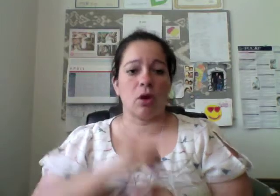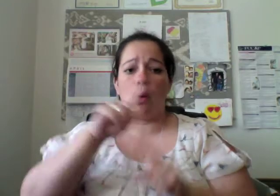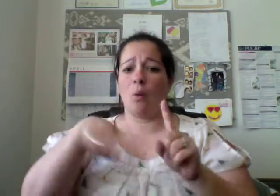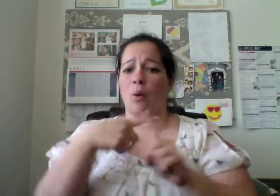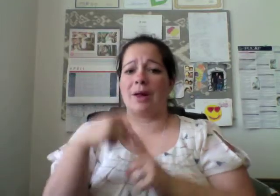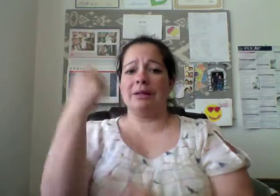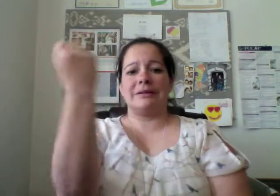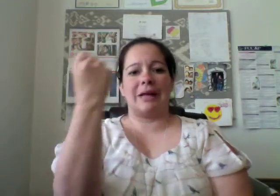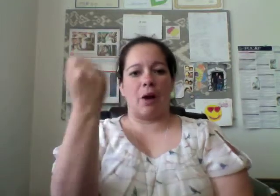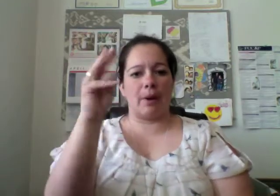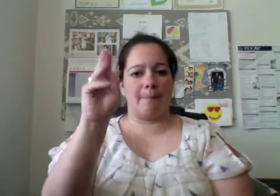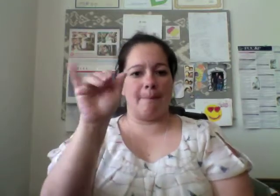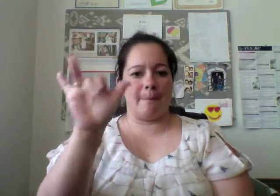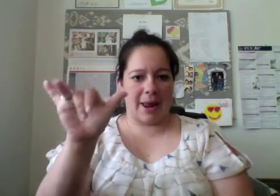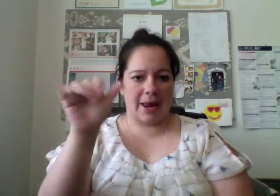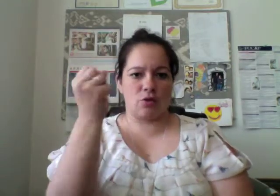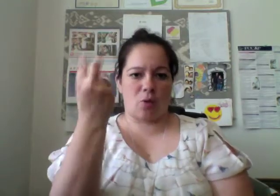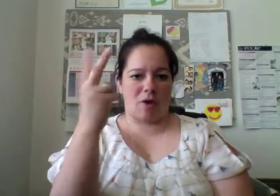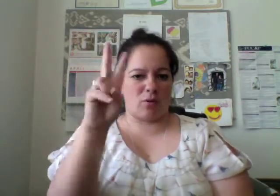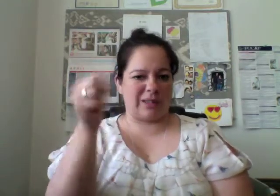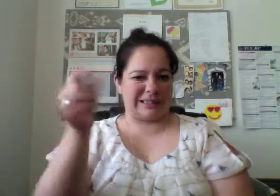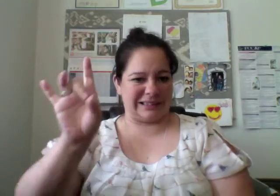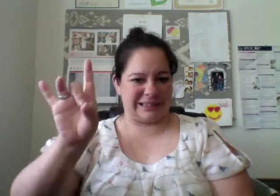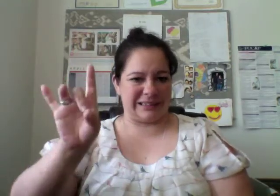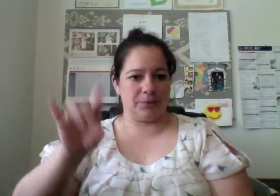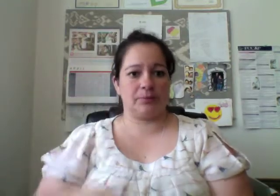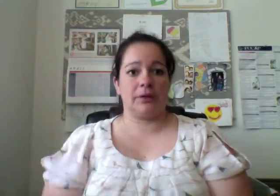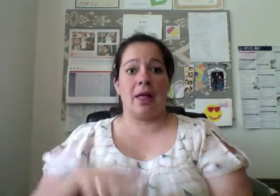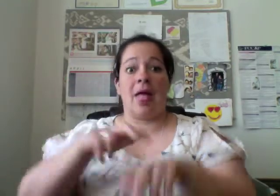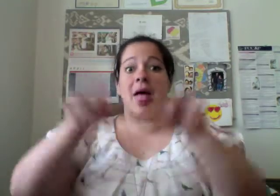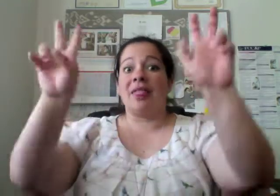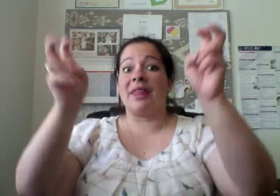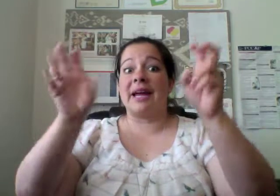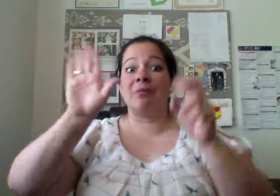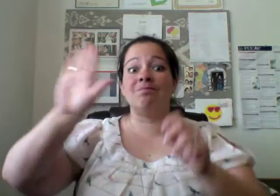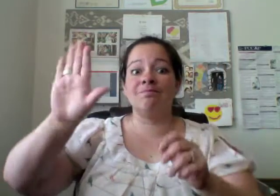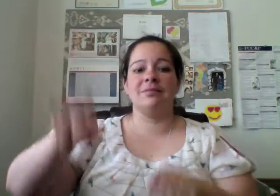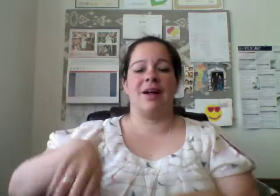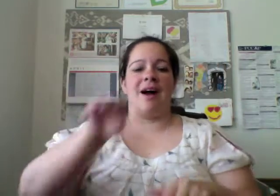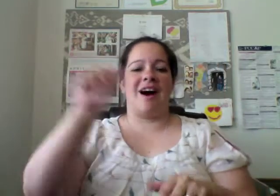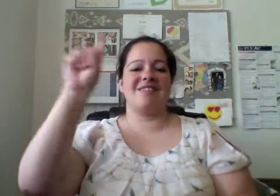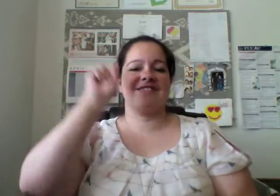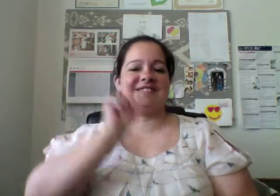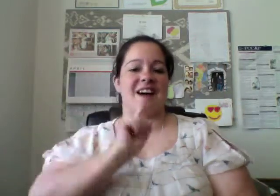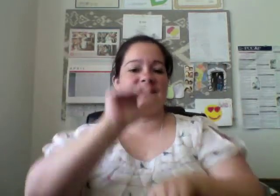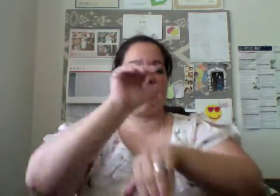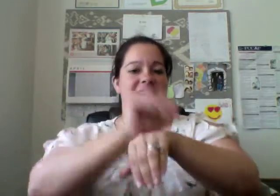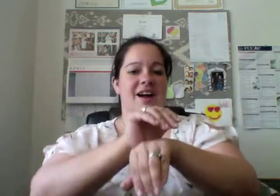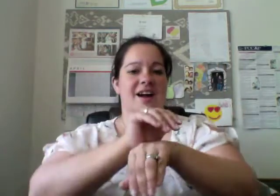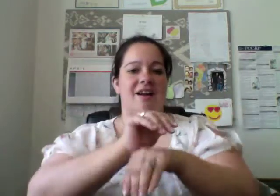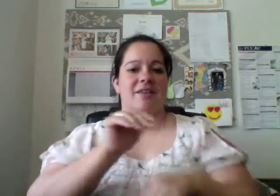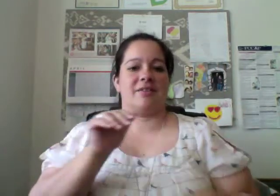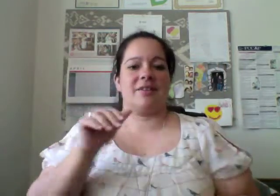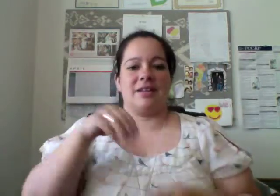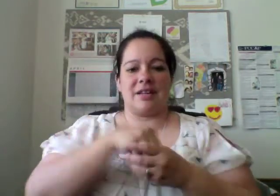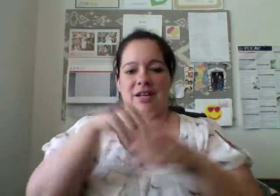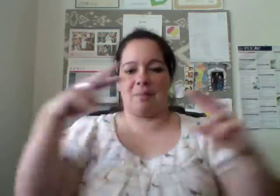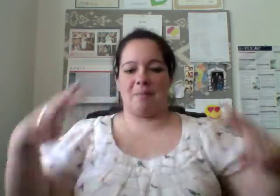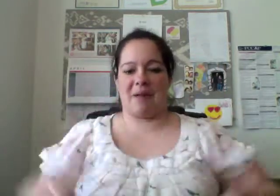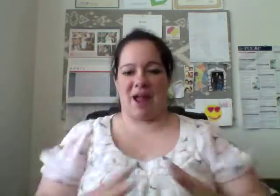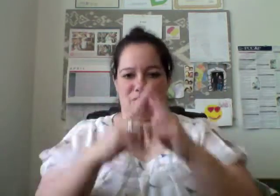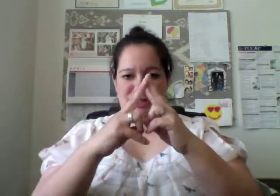When : Saturday, May 12, 2018 Theme: A Deaf Night in Paris